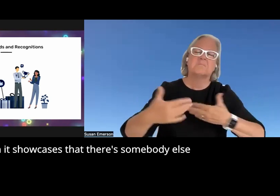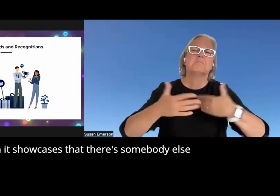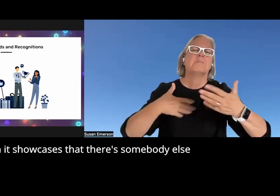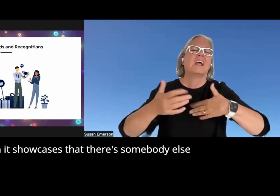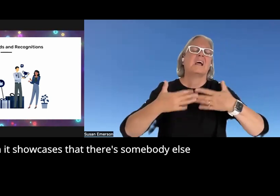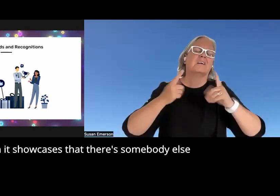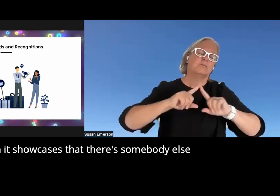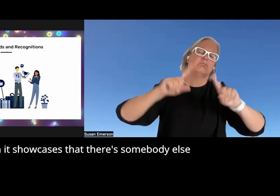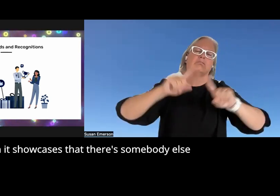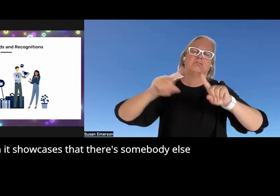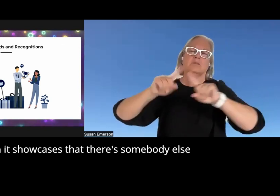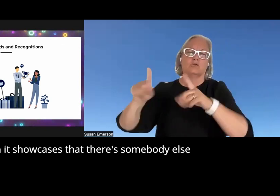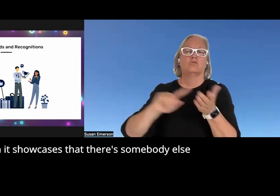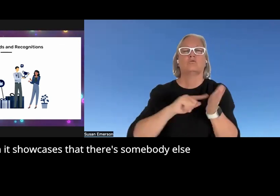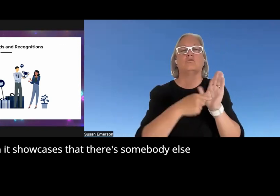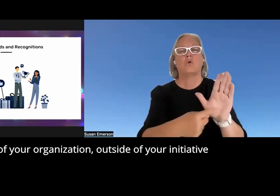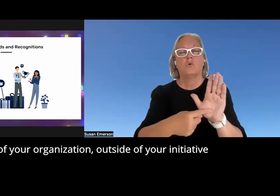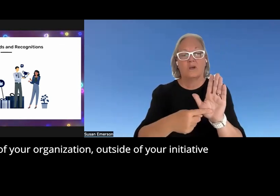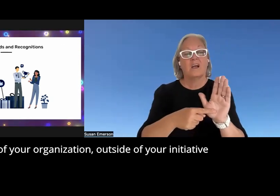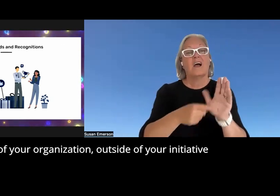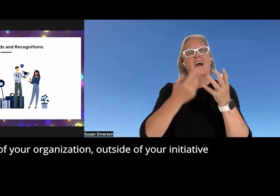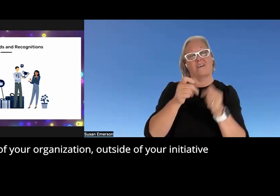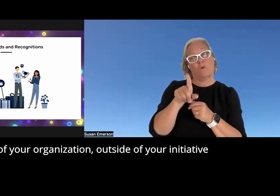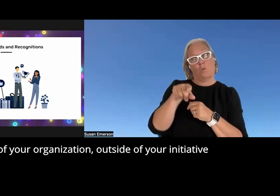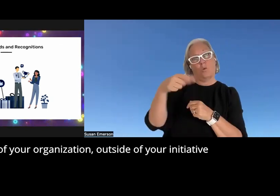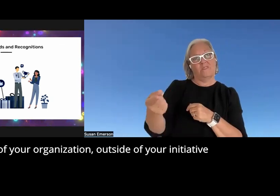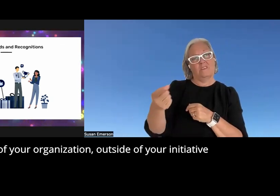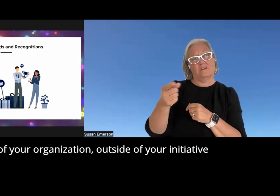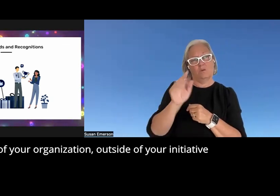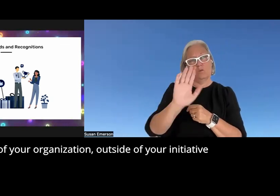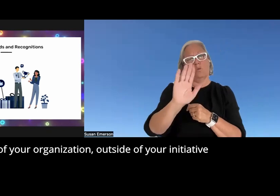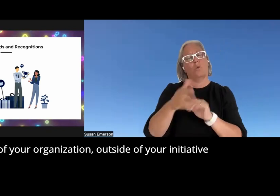then it showcases that there's somebody else outside of your organization outside of your